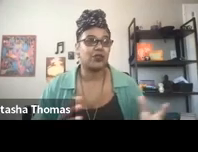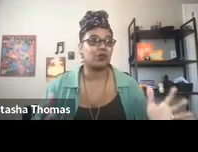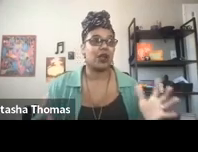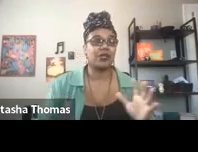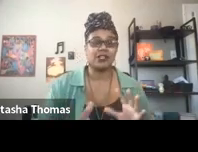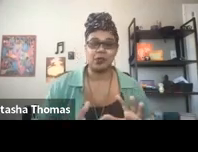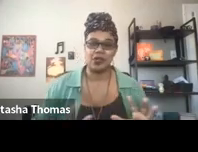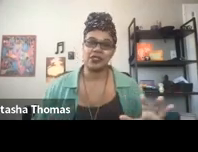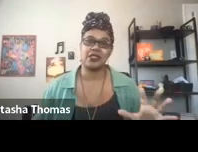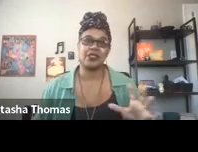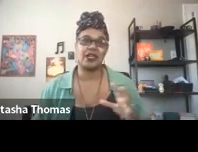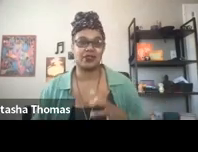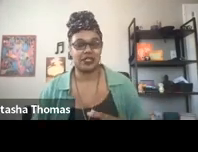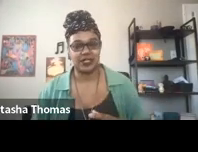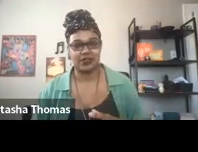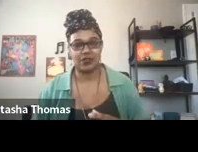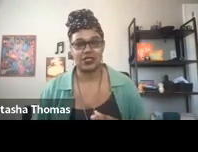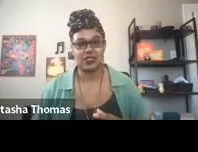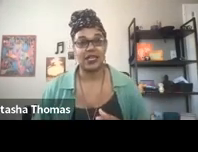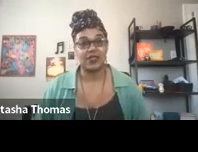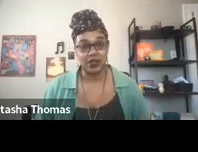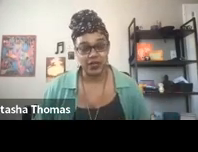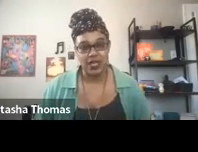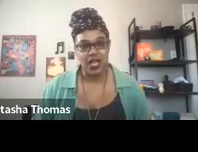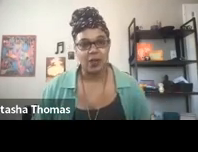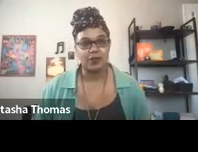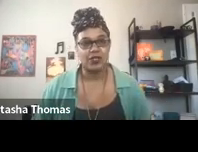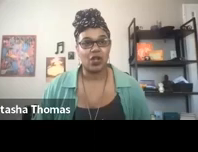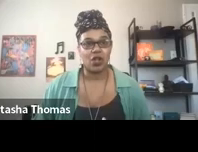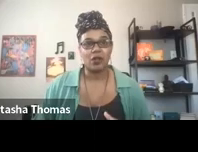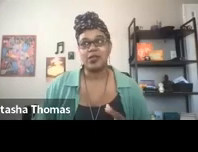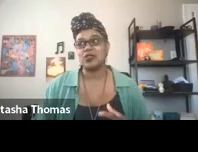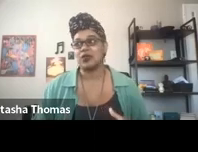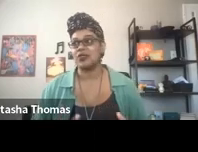We do some grounding experiences that I facilitate for us together to all be sort